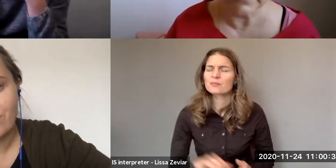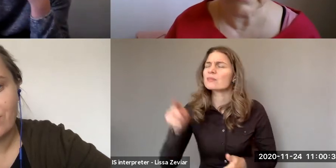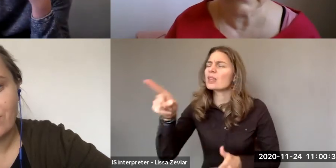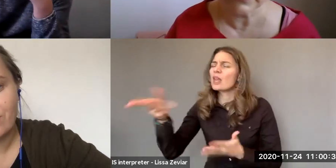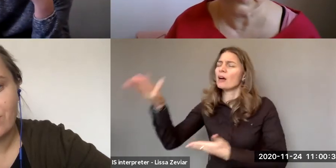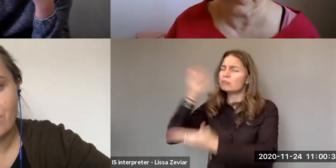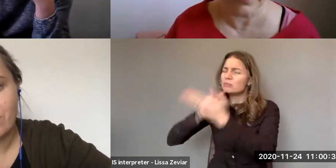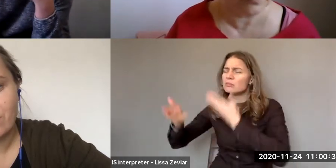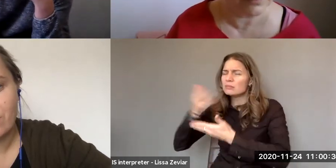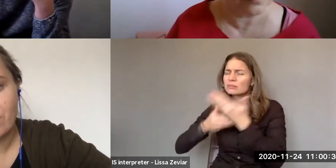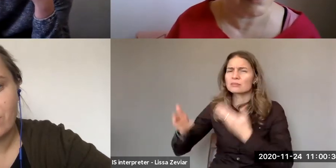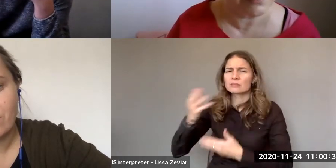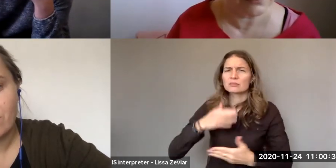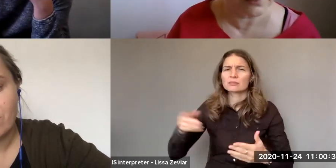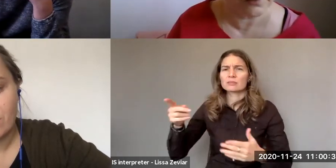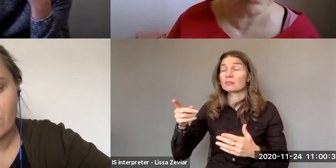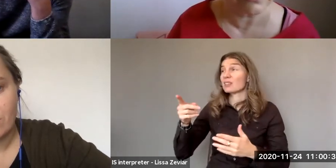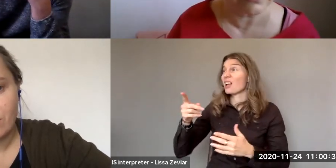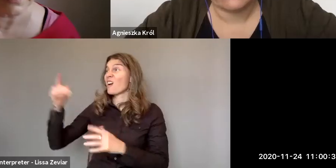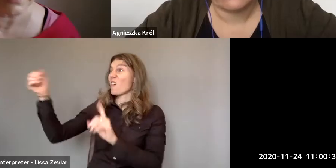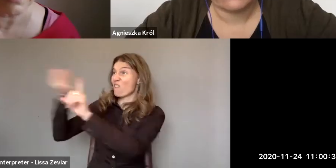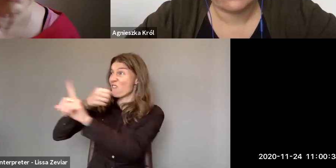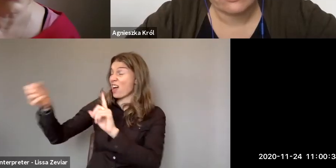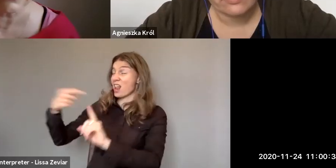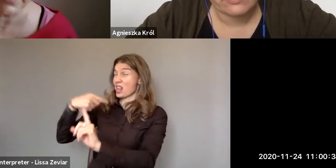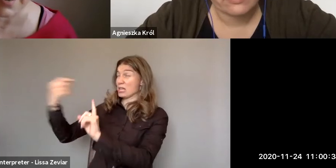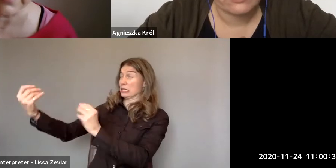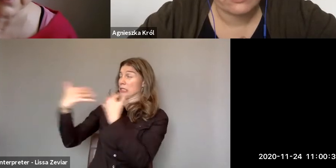The success stories will be included in the guide.